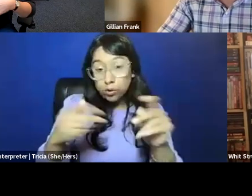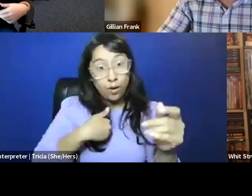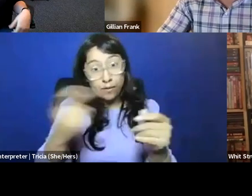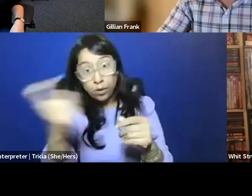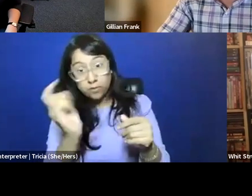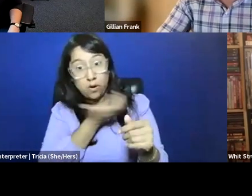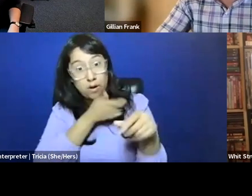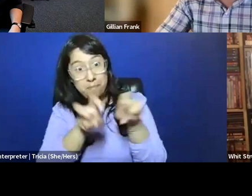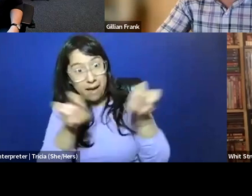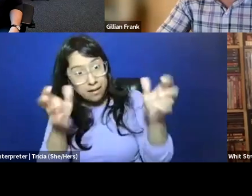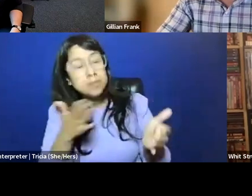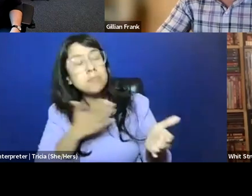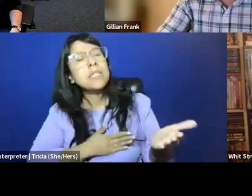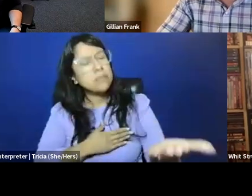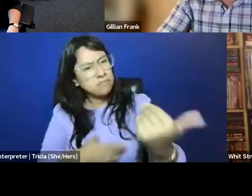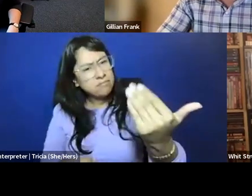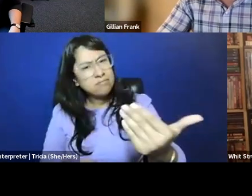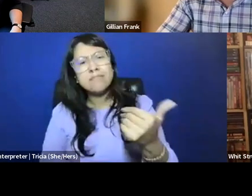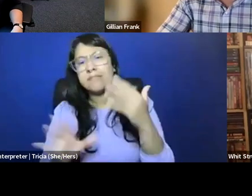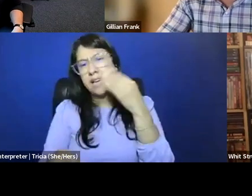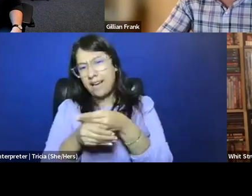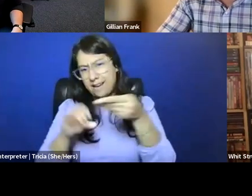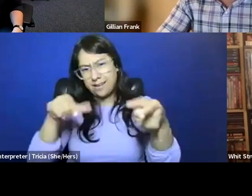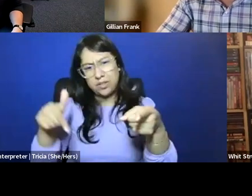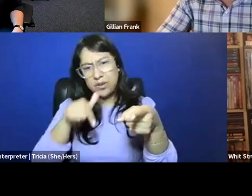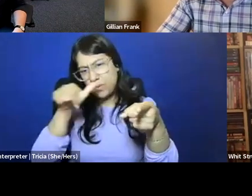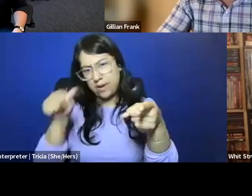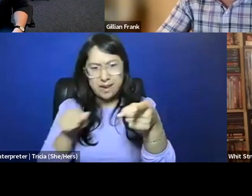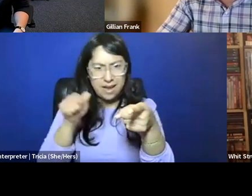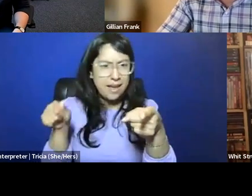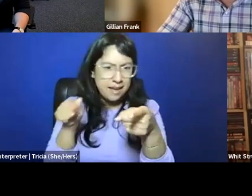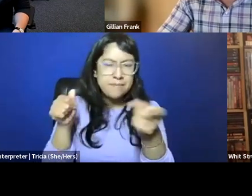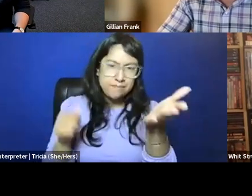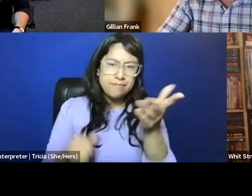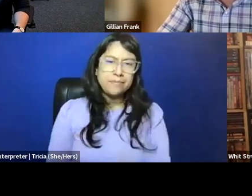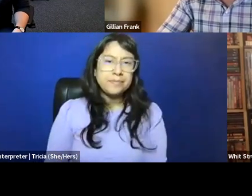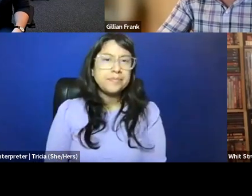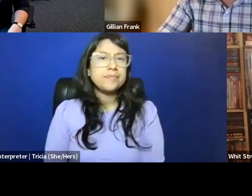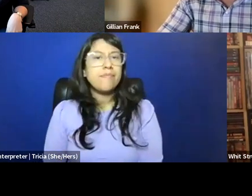for our panelists to please go ahead and feel free to throw them into the Q&A.